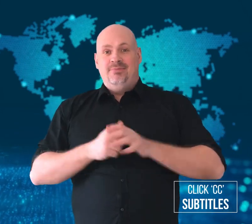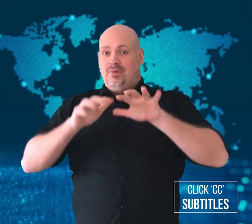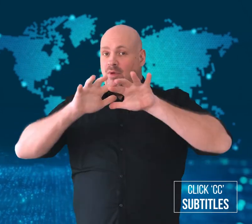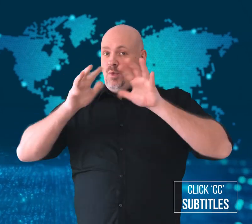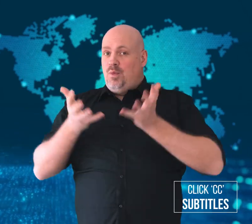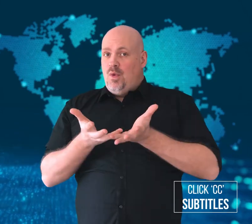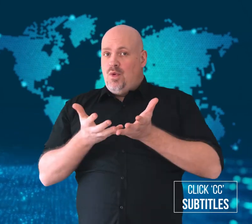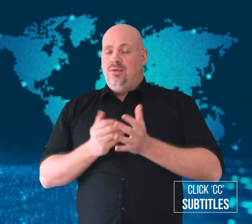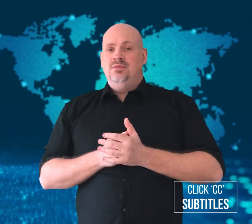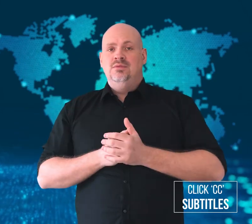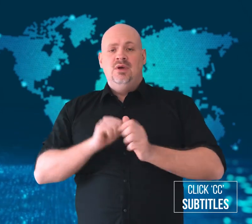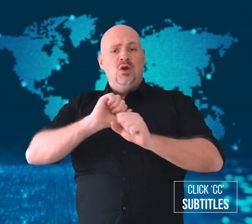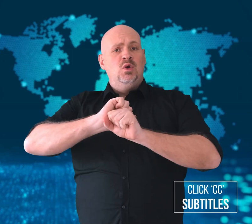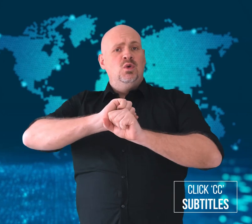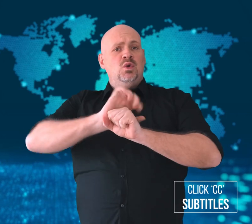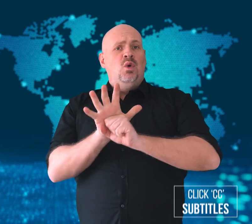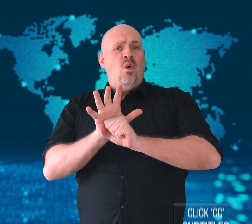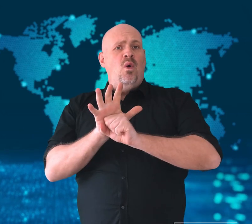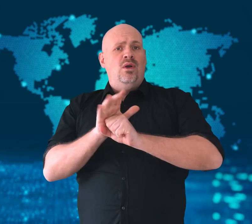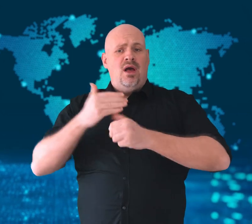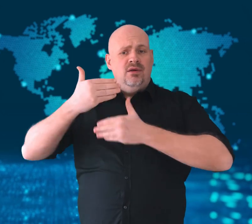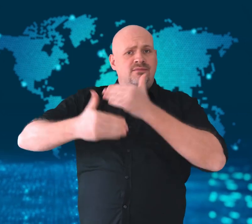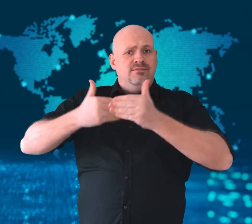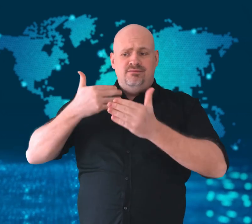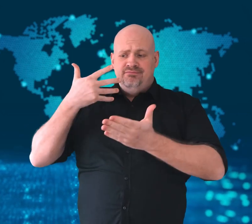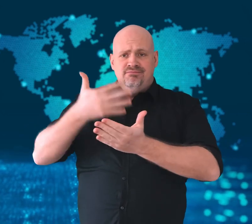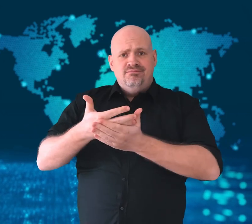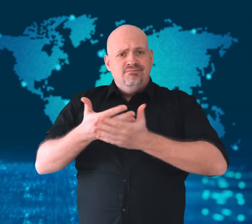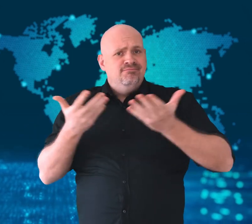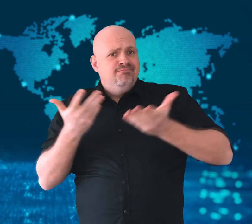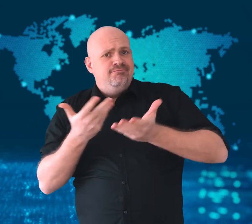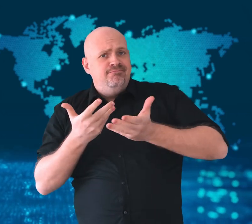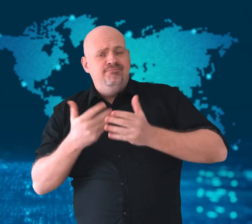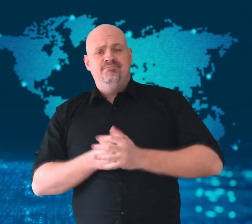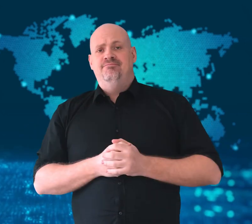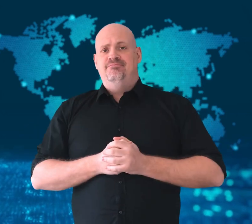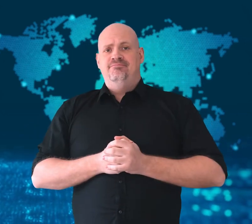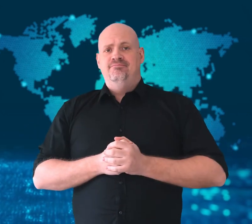COVID-19 update.